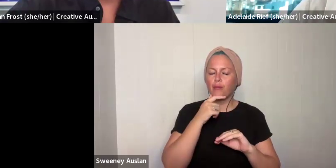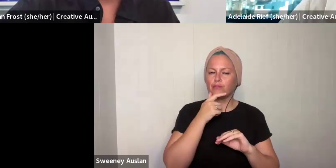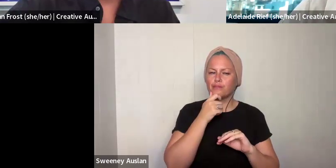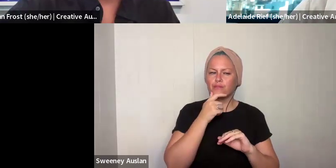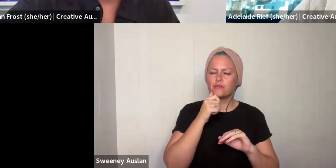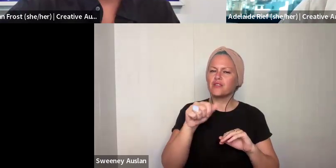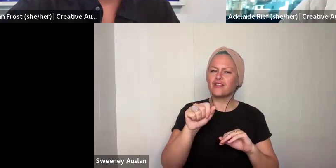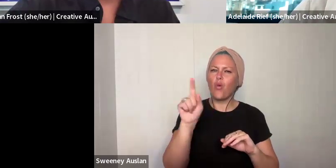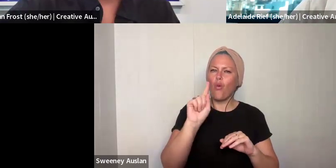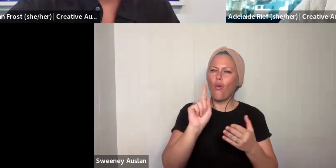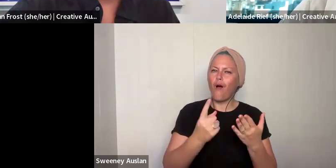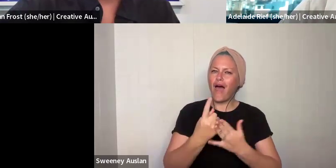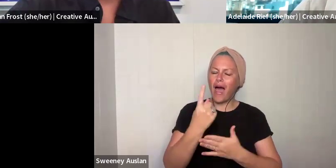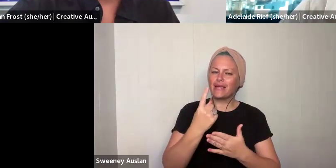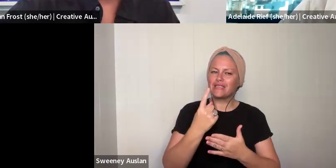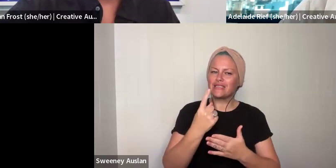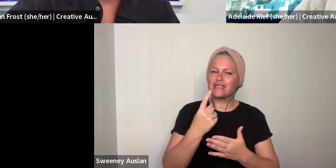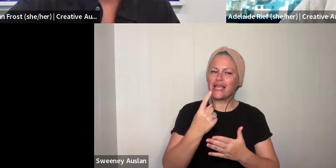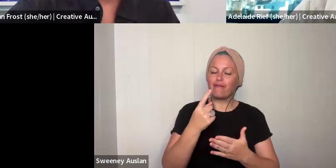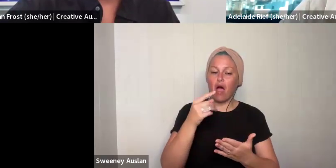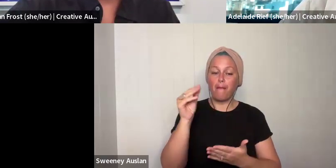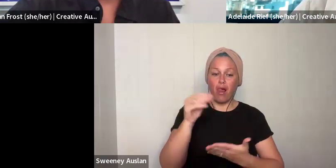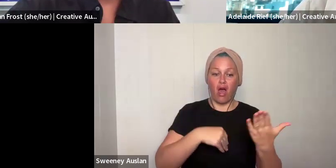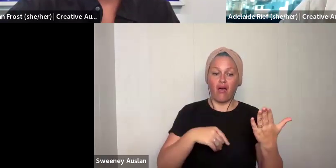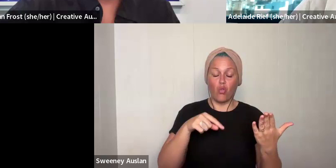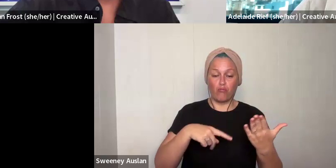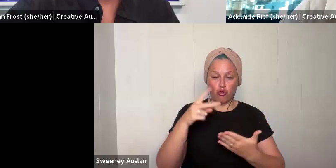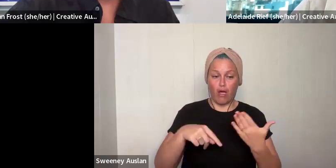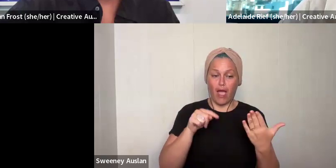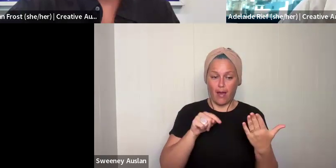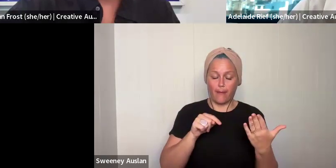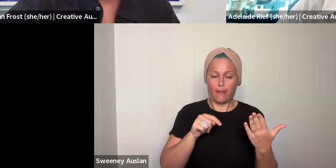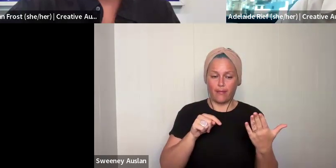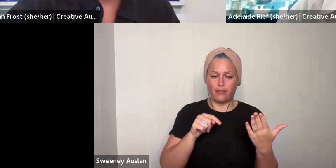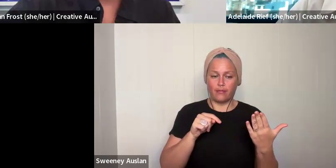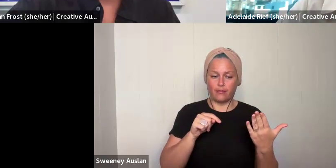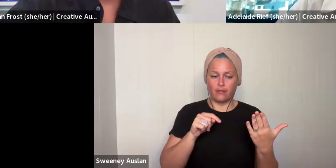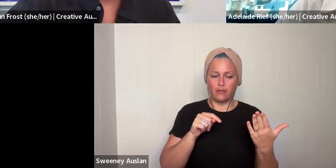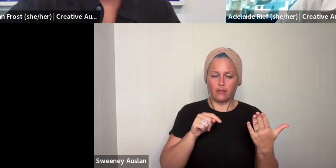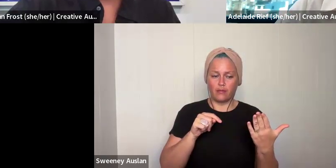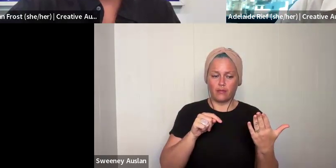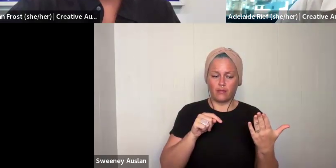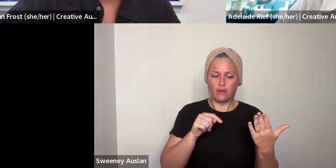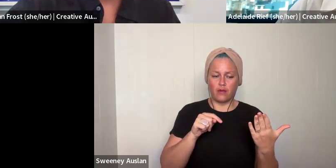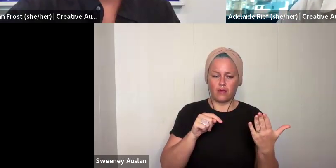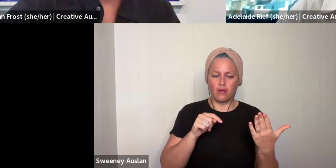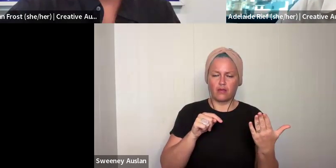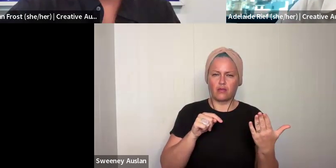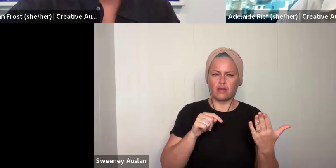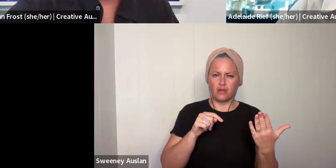about… what happens if you are applying for this program